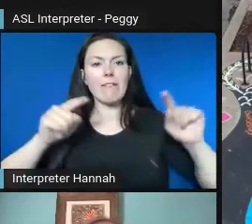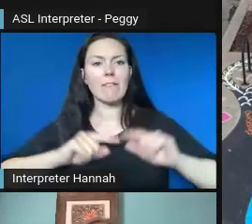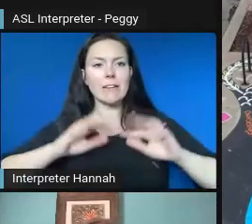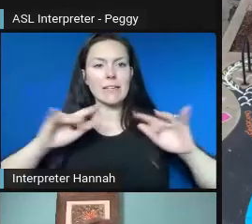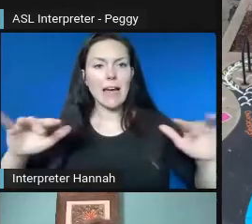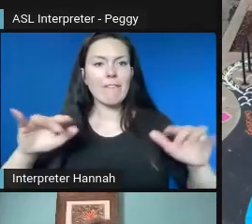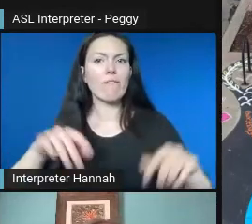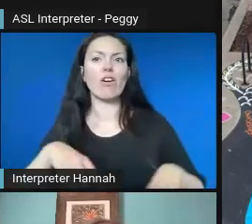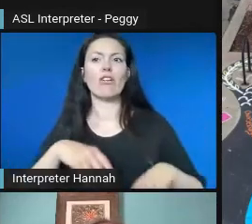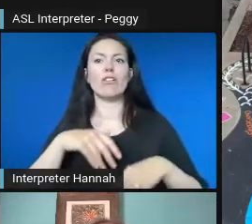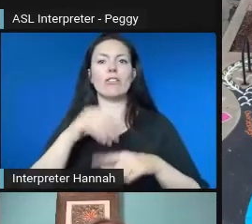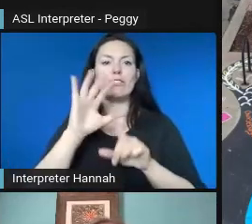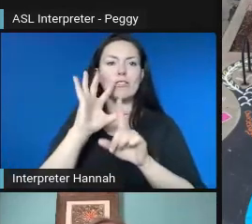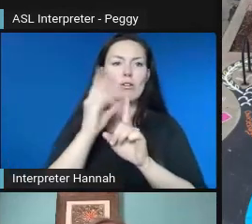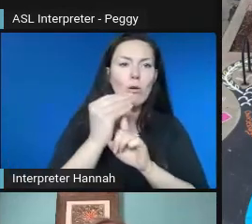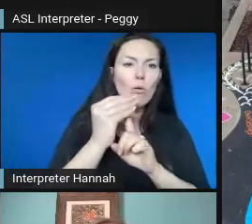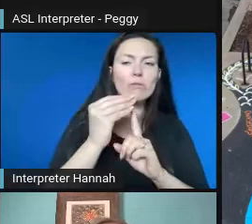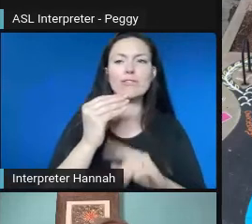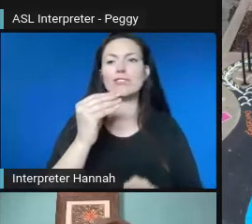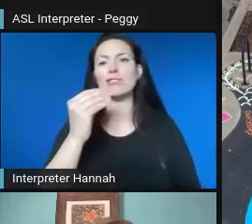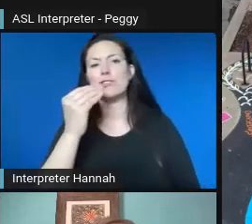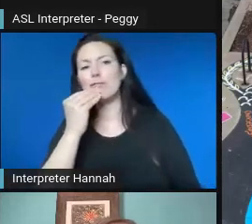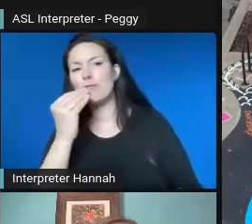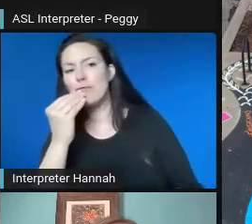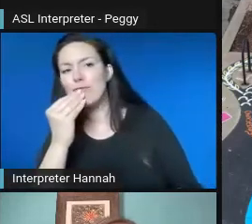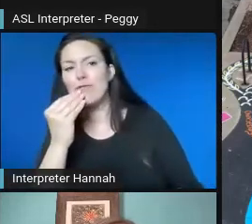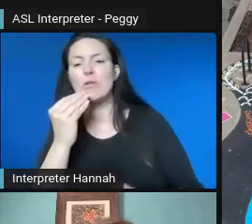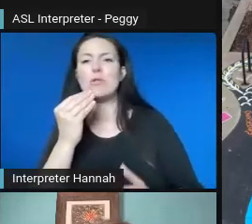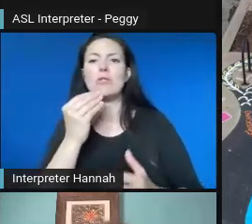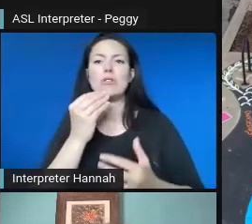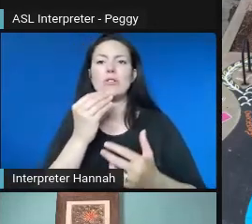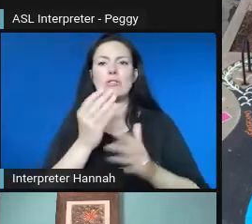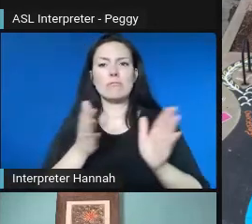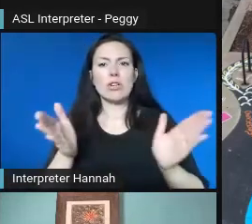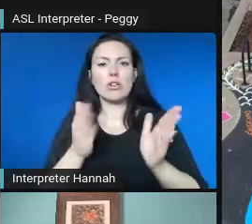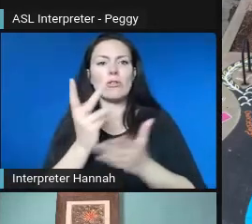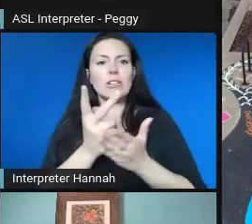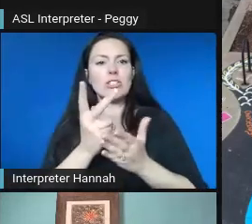and getting people together.